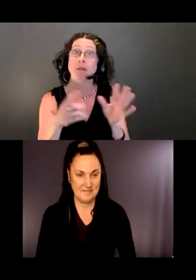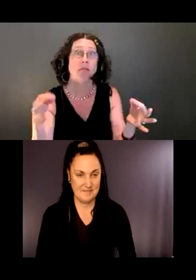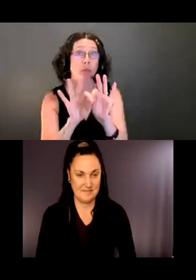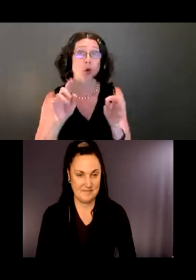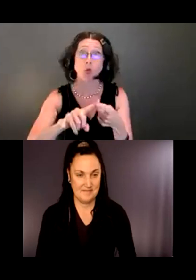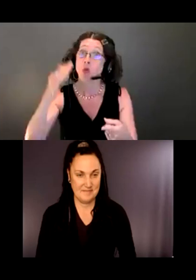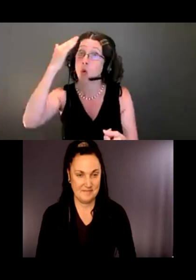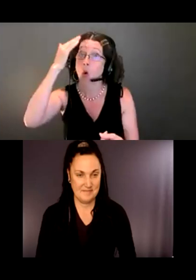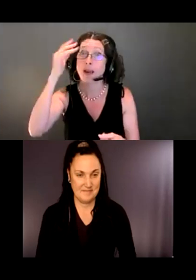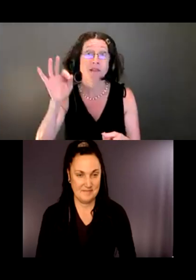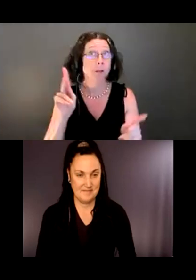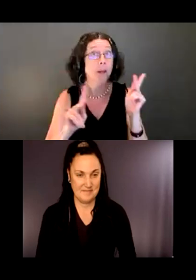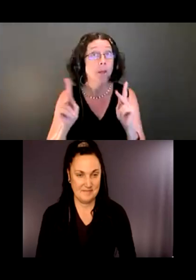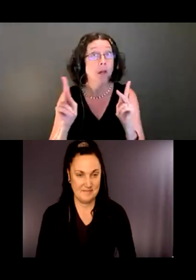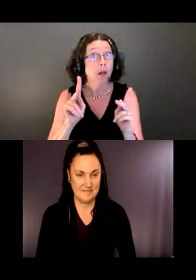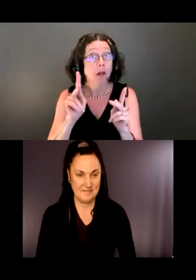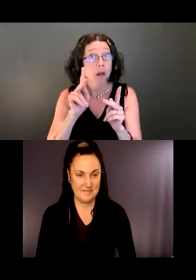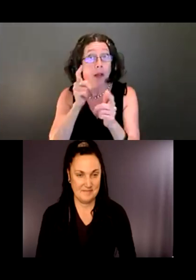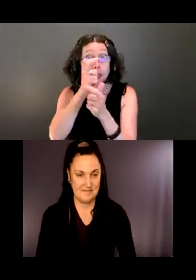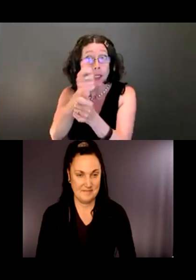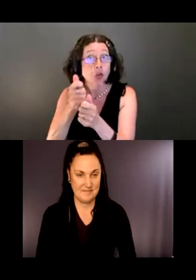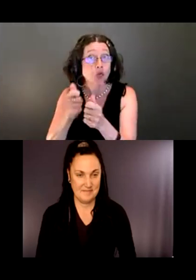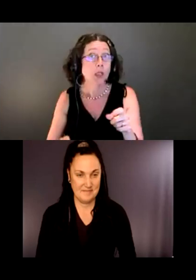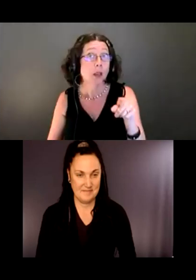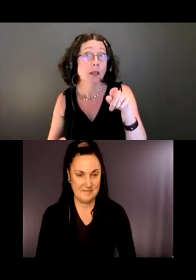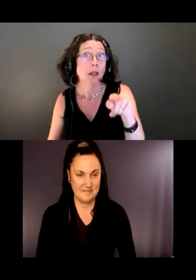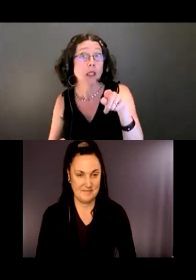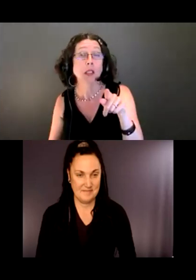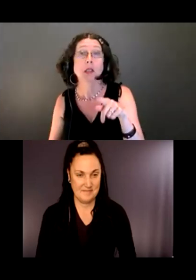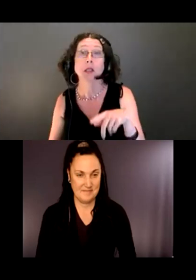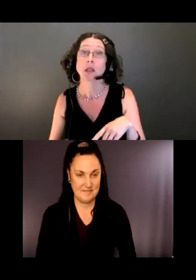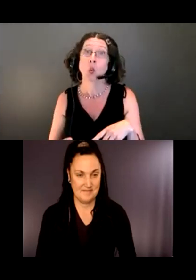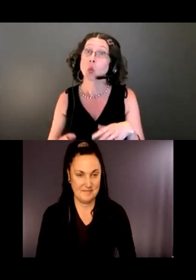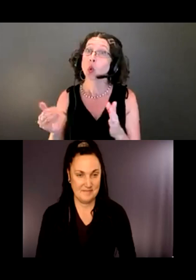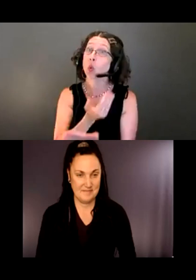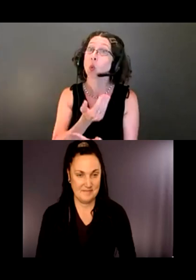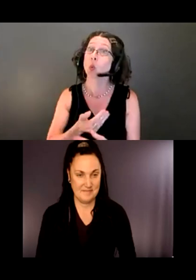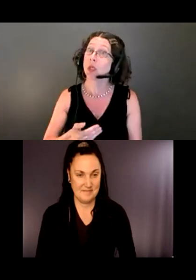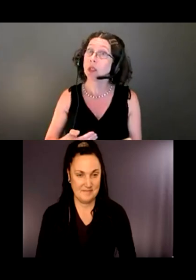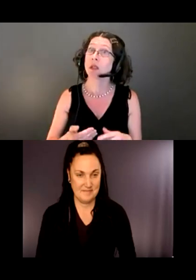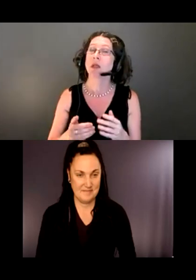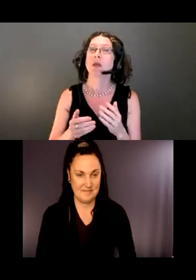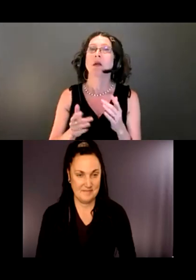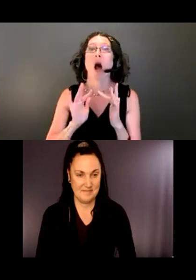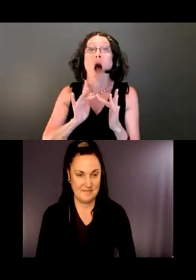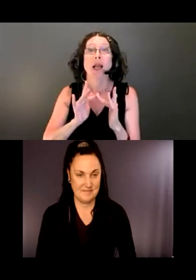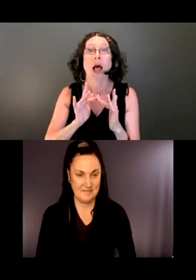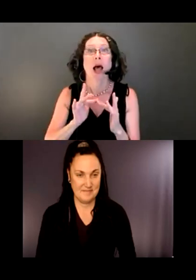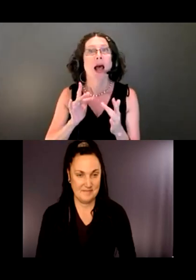These are a big lift, but they have been online apps which have been really valuable to help people with disabilities connect